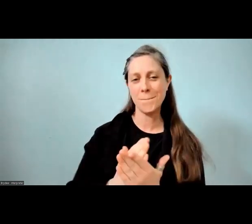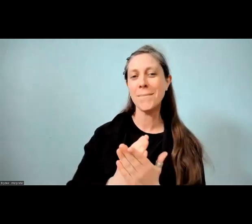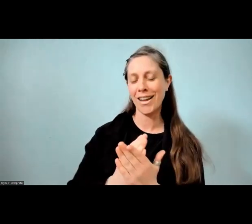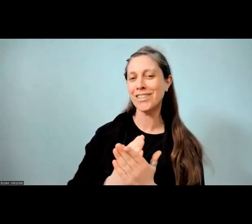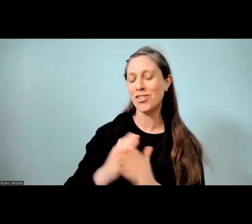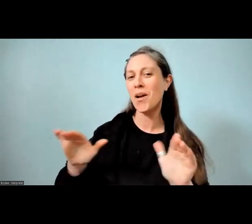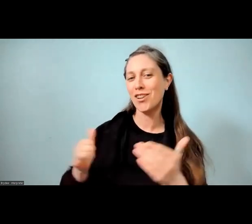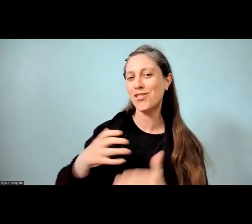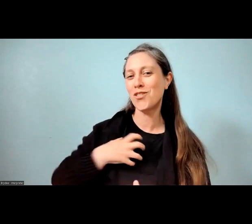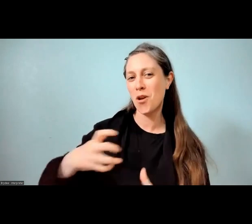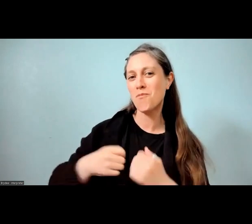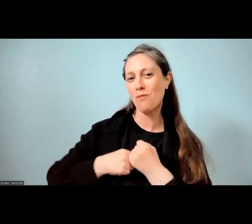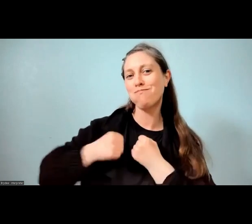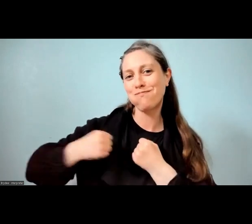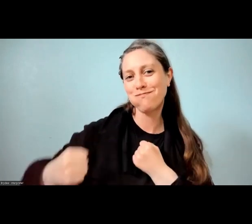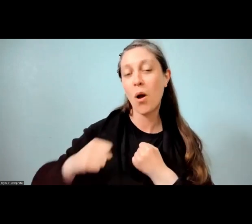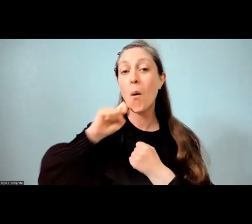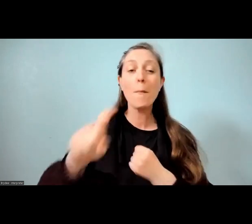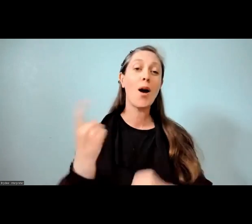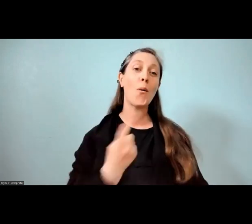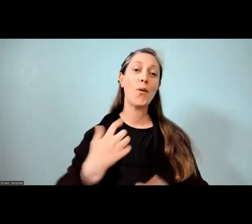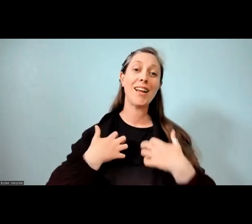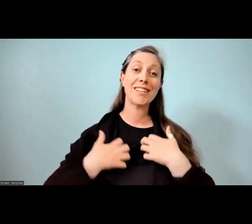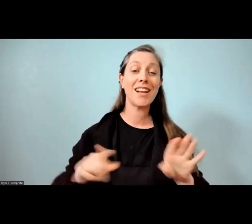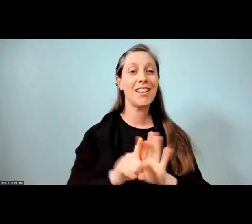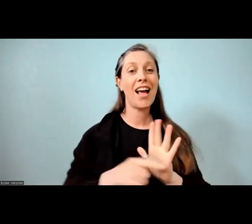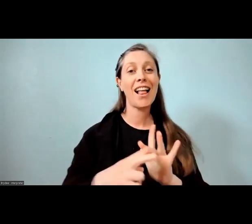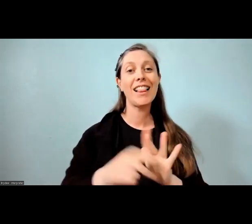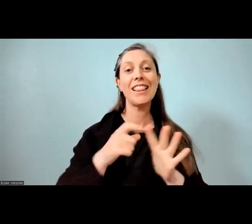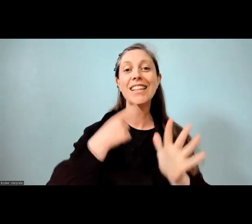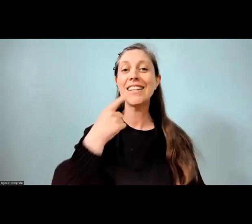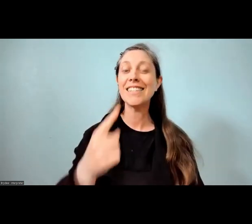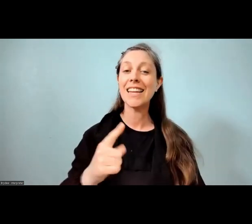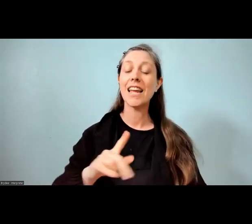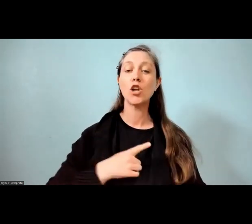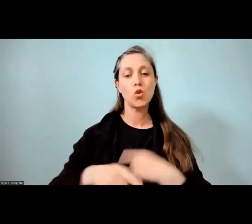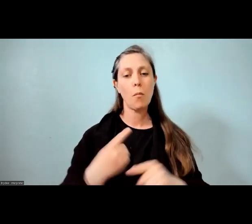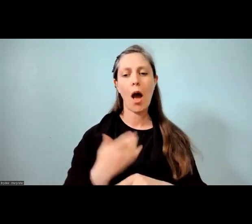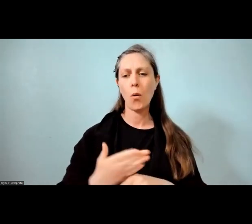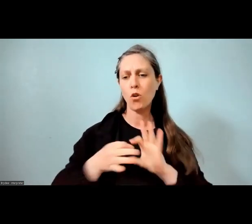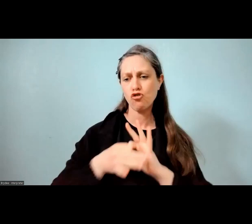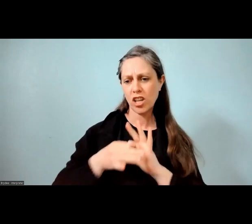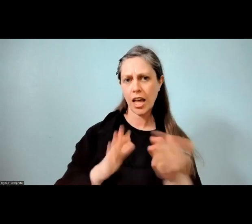but we are excited to share with you, as Linda said, how we work together as a community,